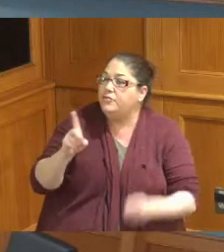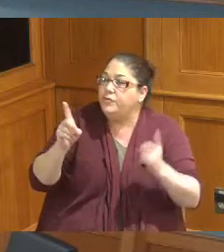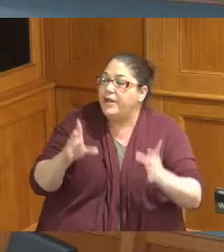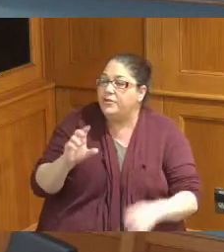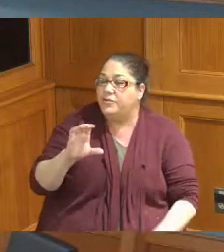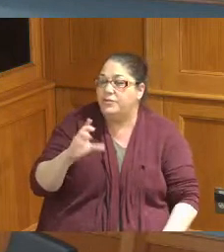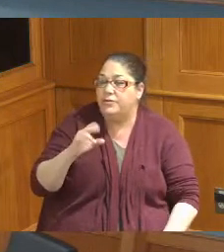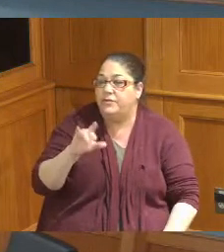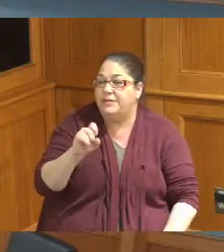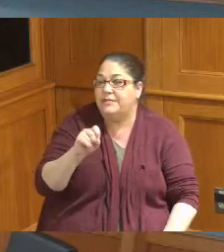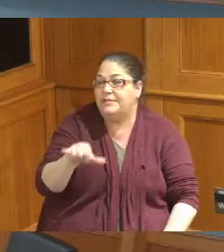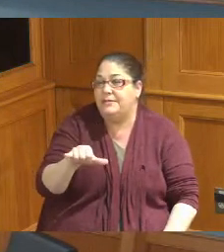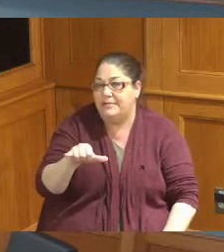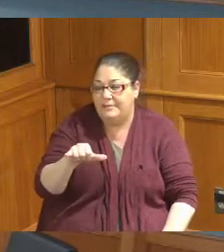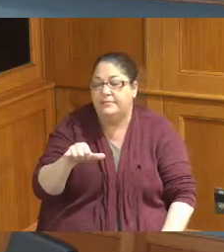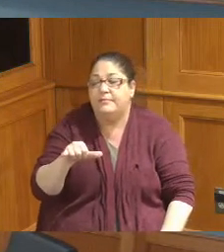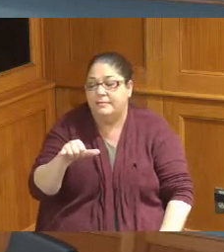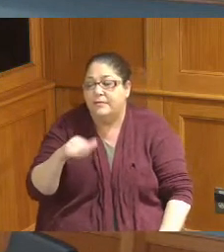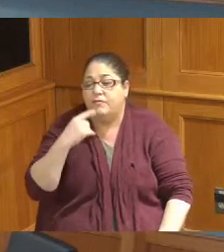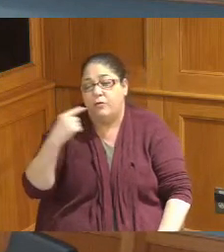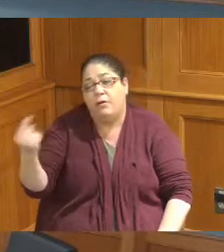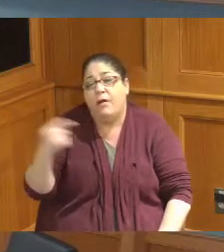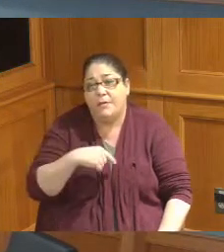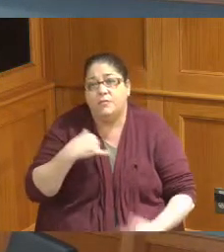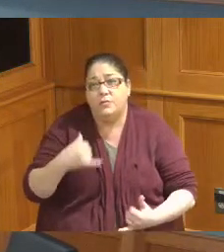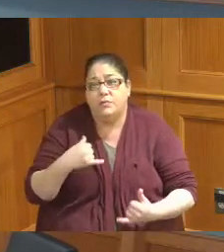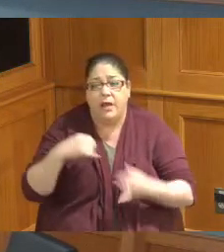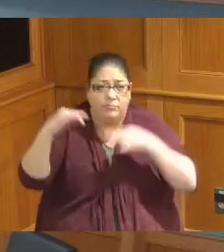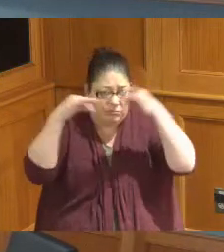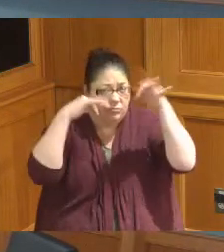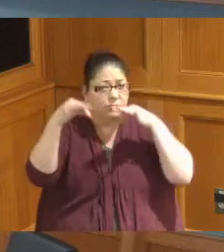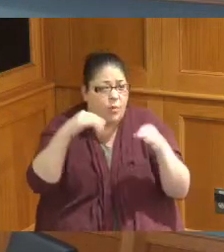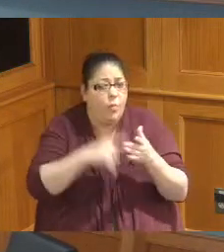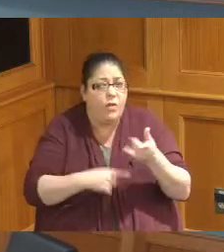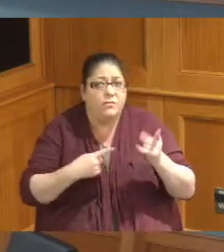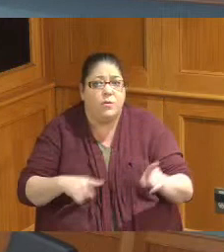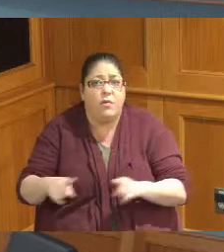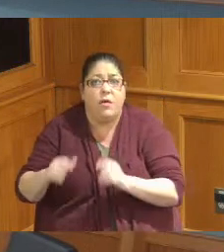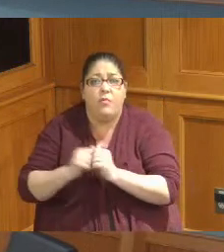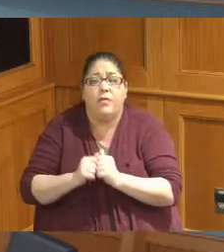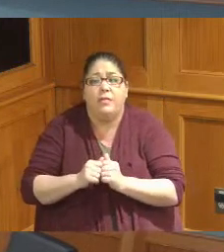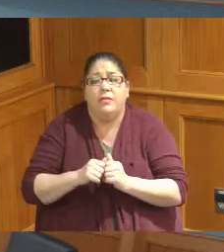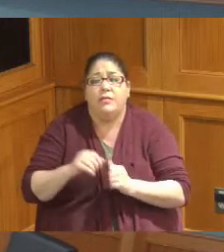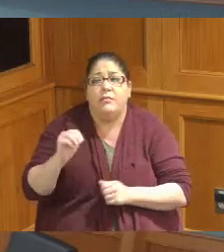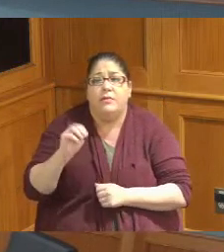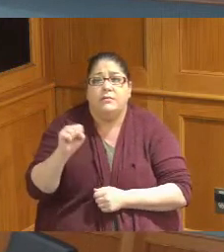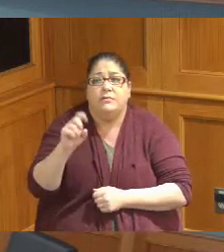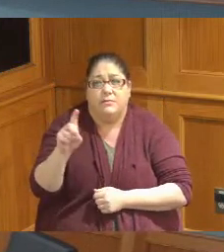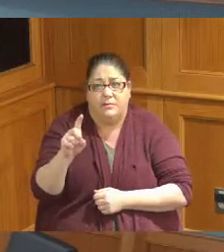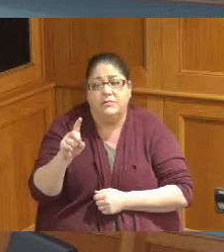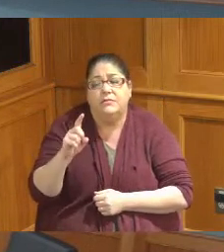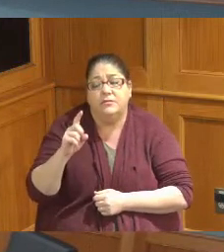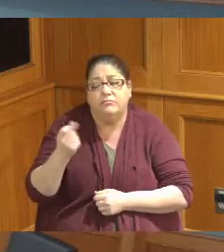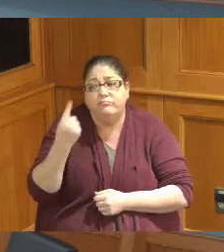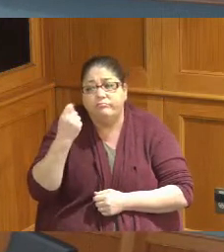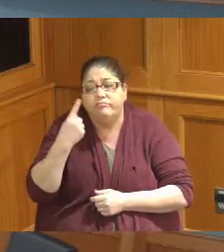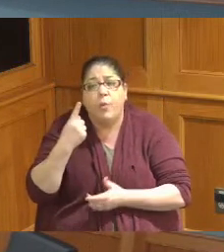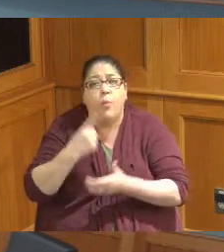here today just to let everyone know what's going on and give us a little better understanding and